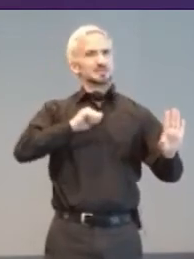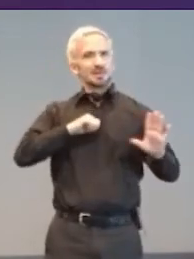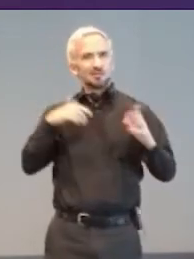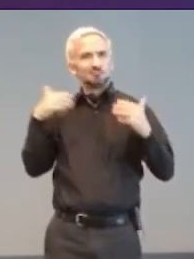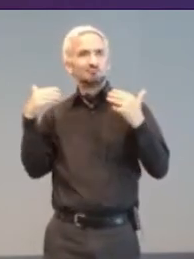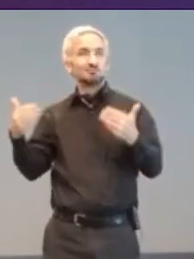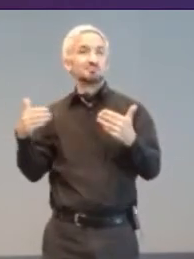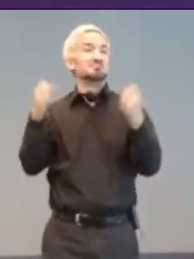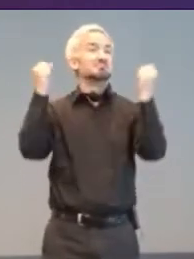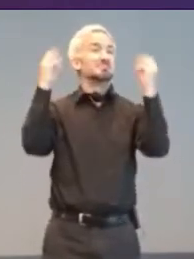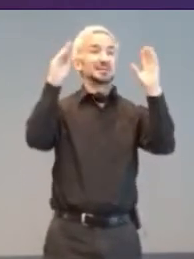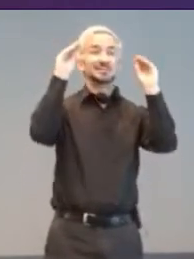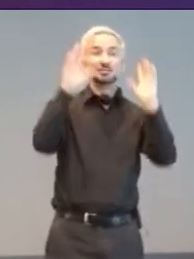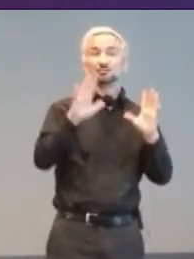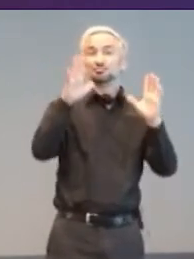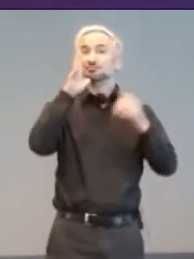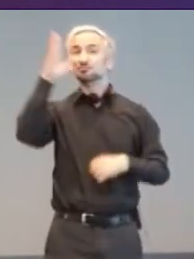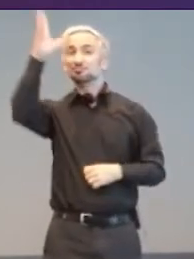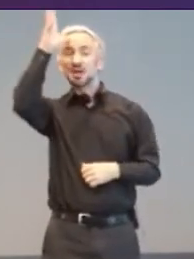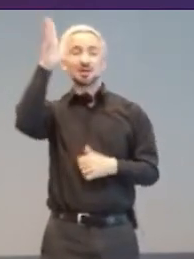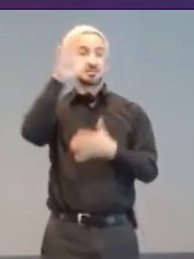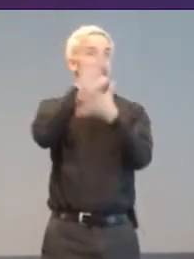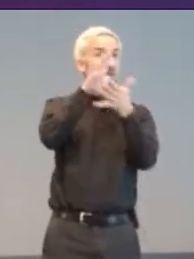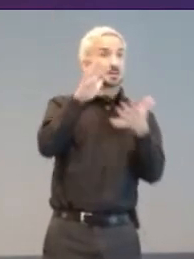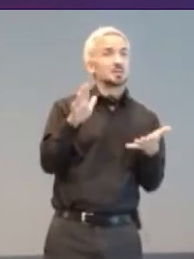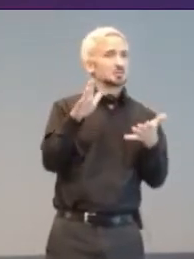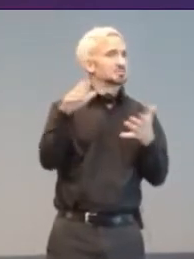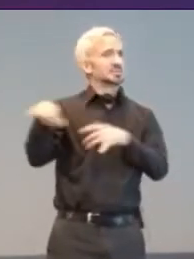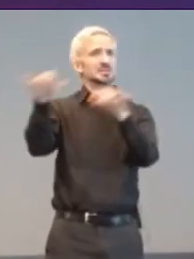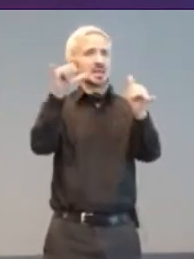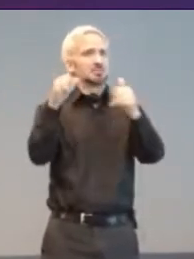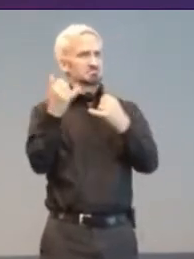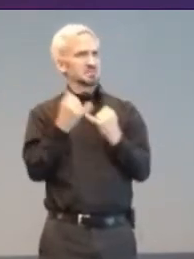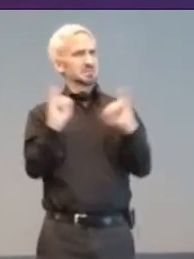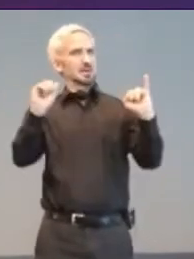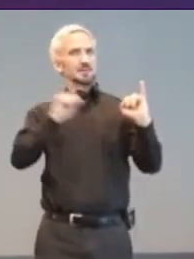parents, academics, and other puzzle solvers did the same and then found various ways to